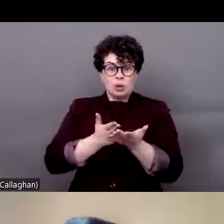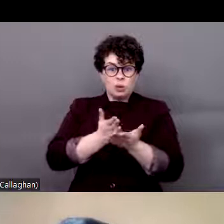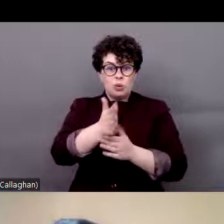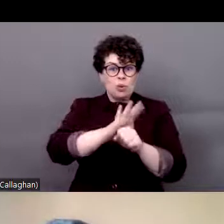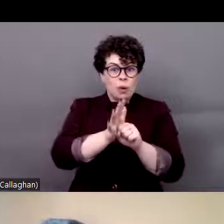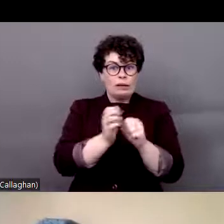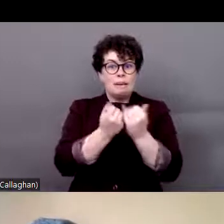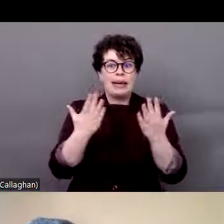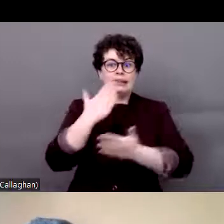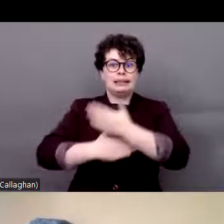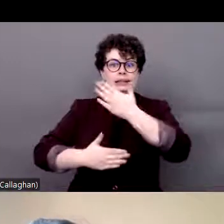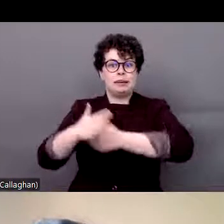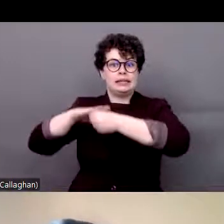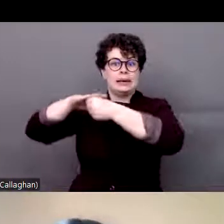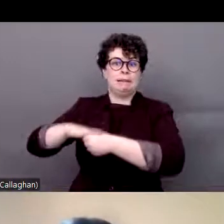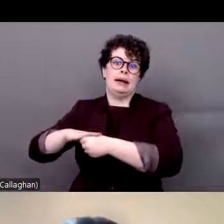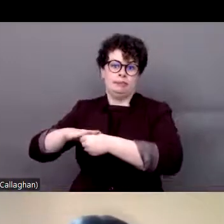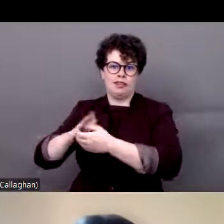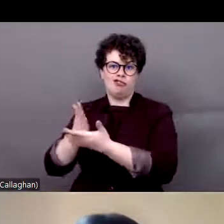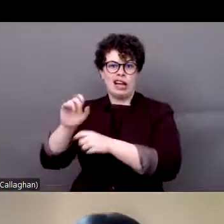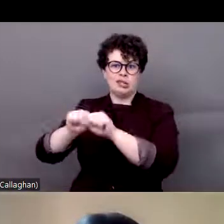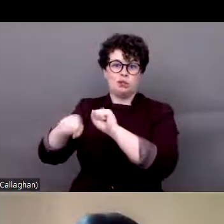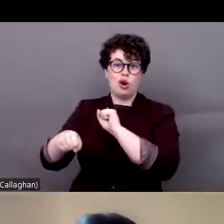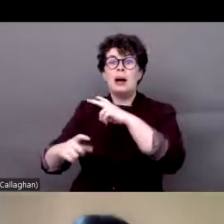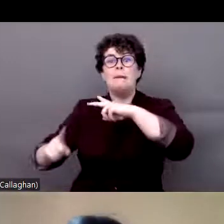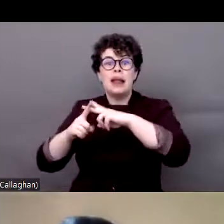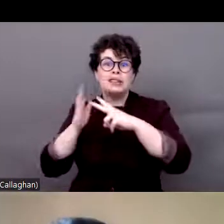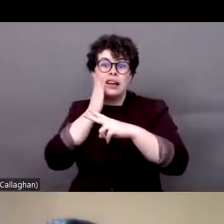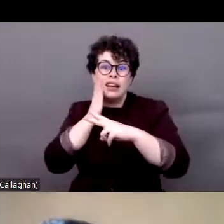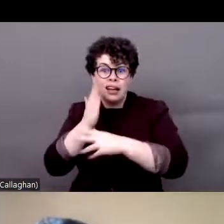persons, the rights of Black persons. One of the things that we have